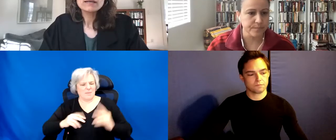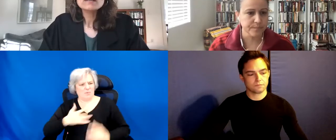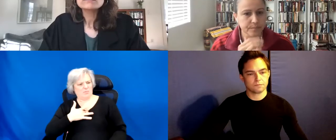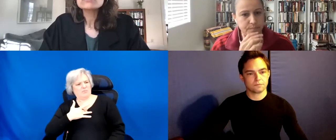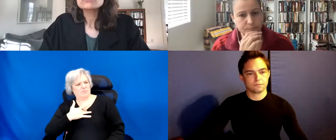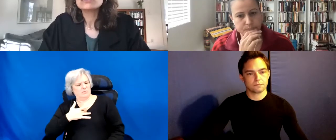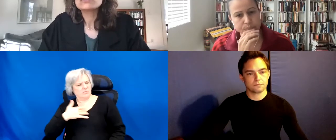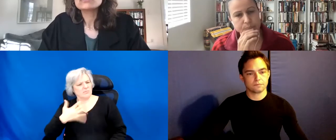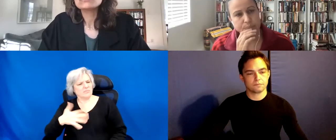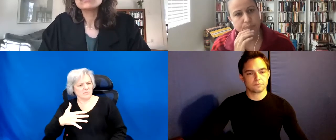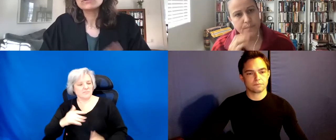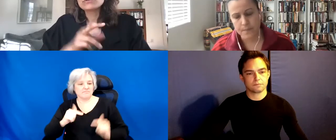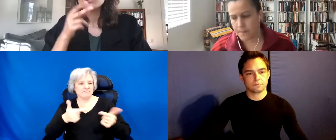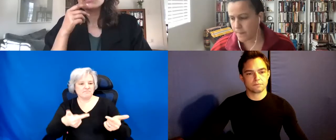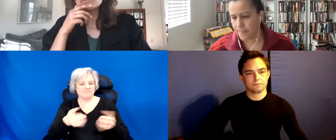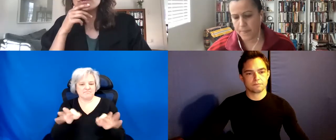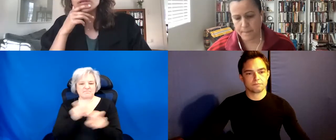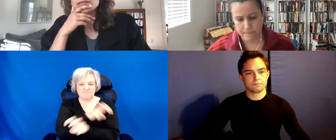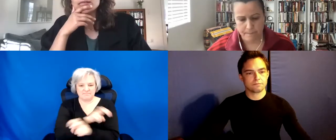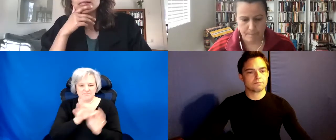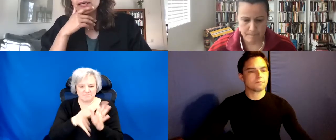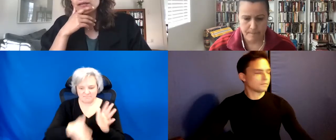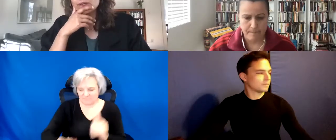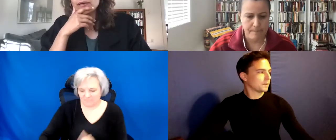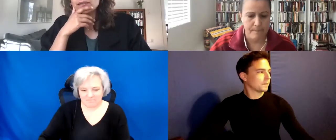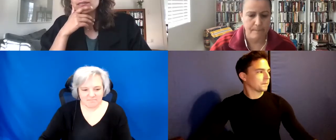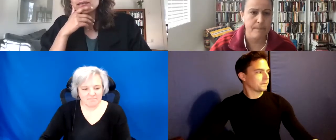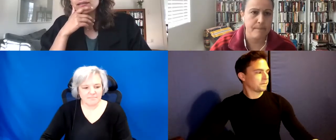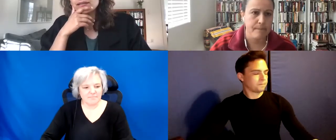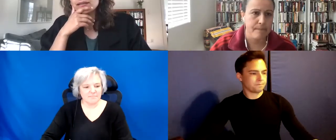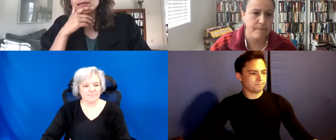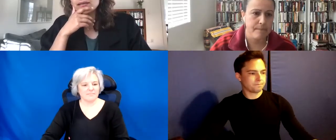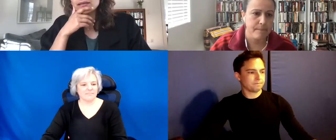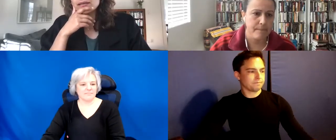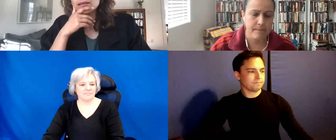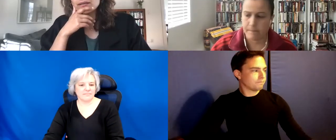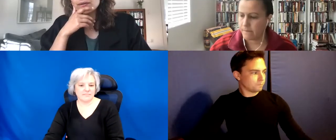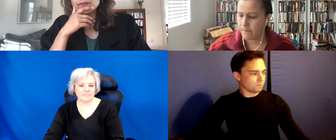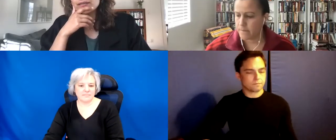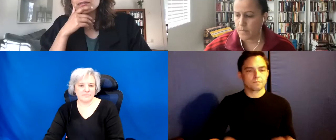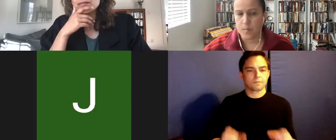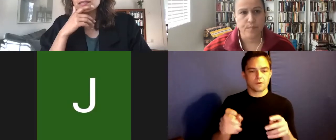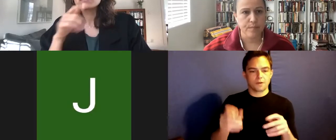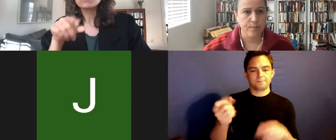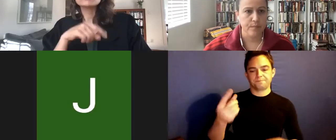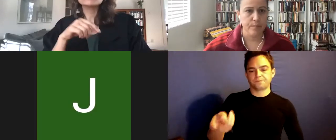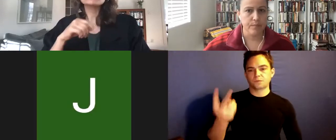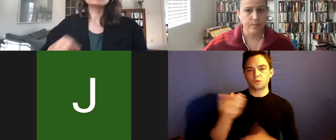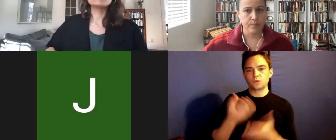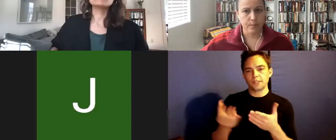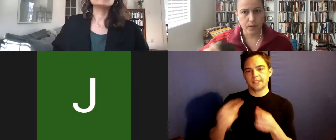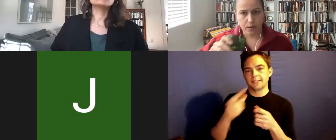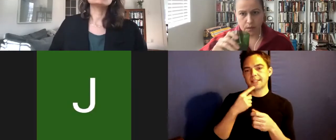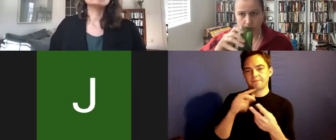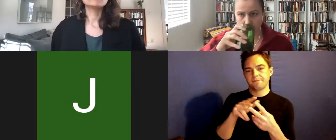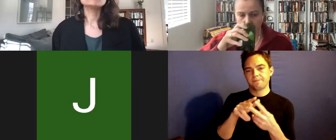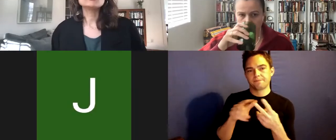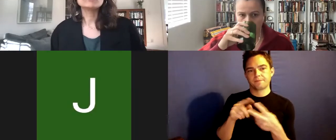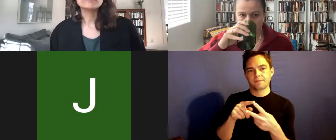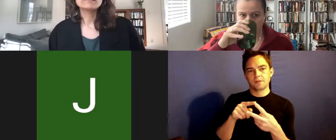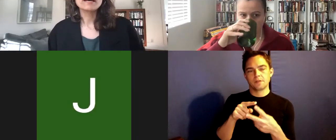There's two things to say, and one is, I think, it's not just about undoing that